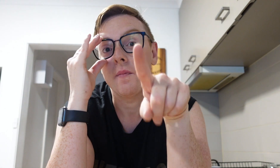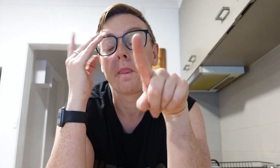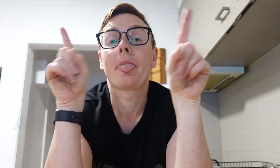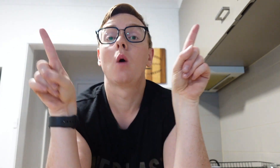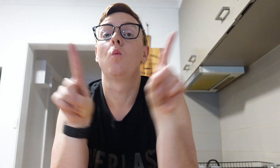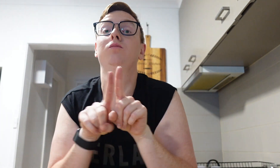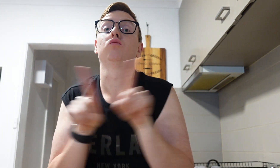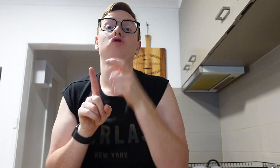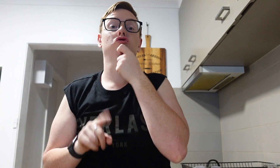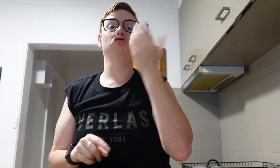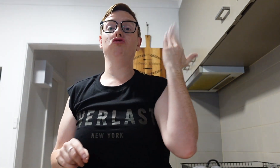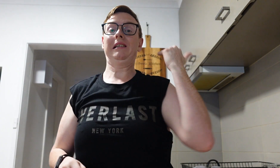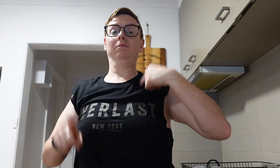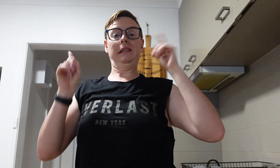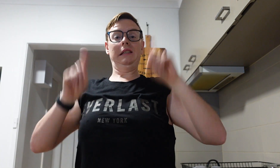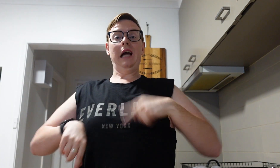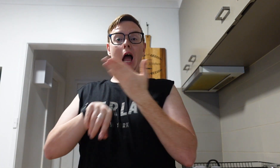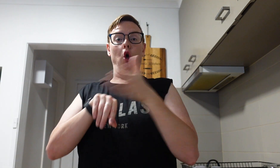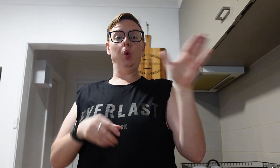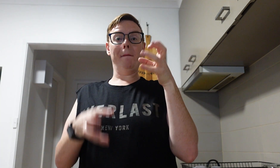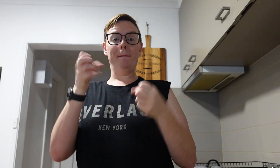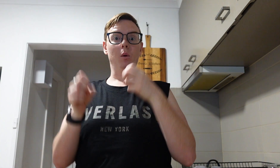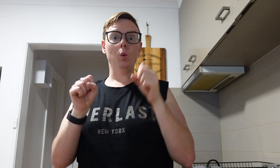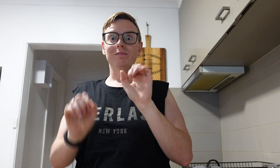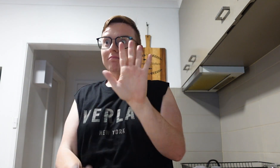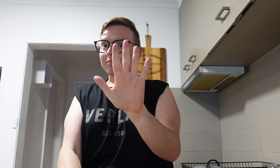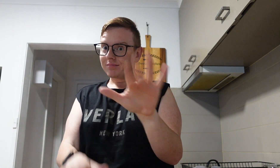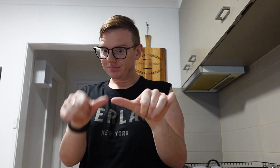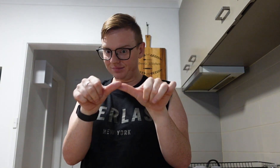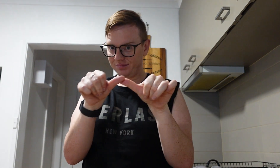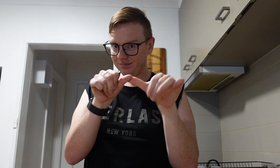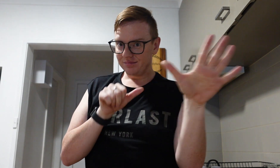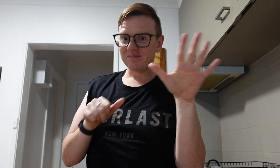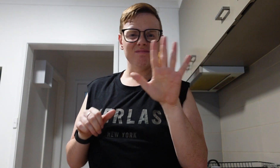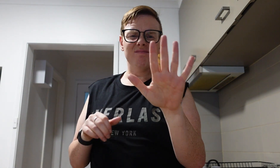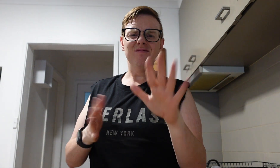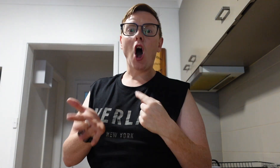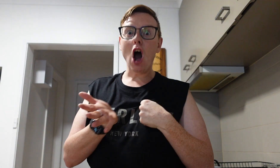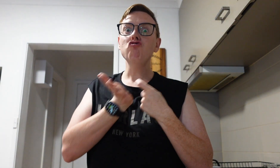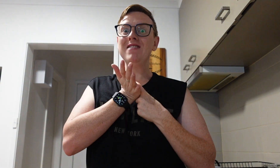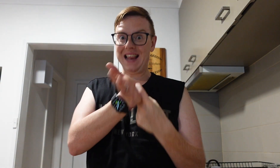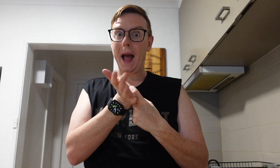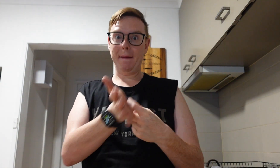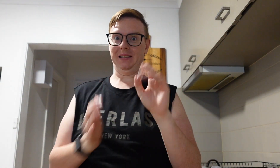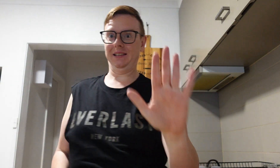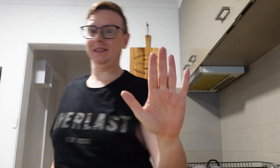Also, recently I started drink a new milk. It's the best and I do recommended 100%!